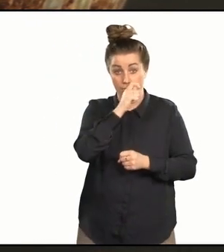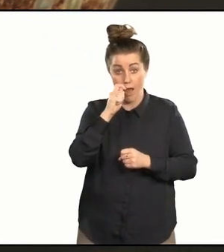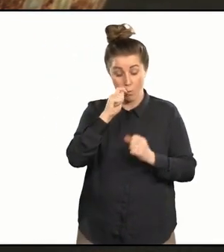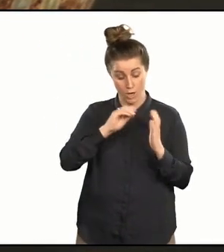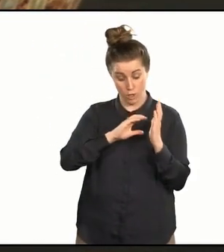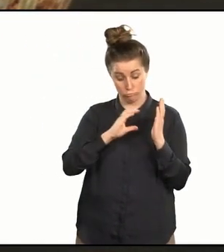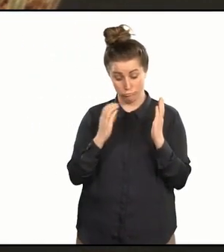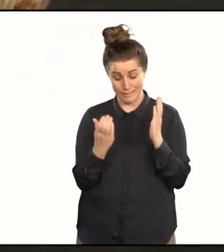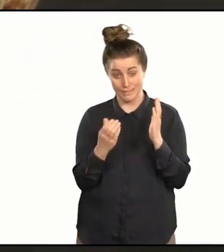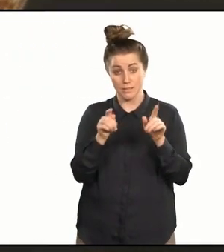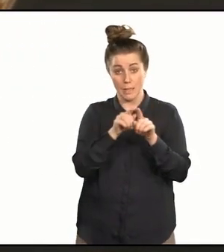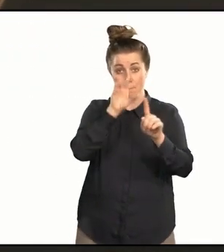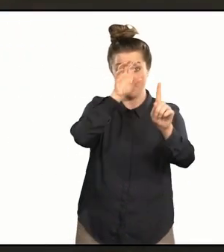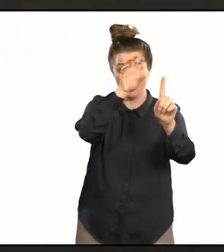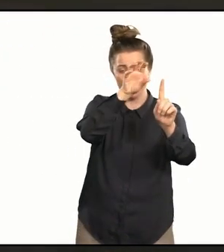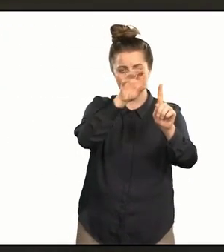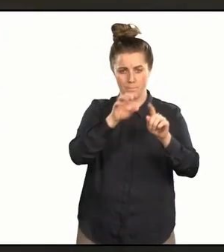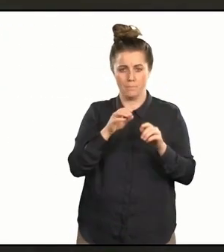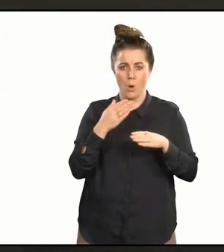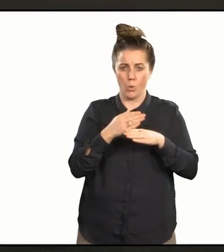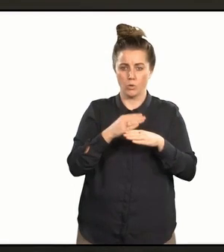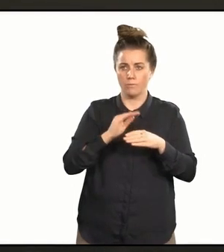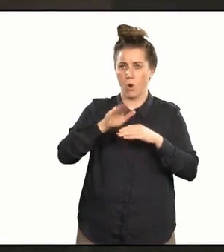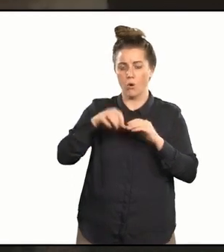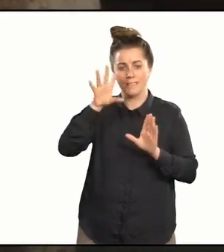which I have worked with for over a decade, is on all the awards